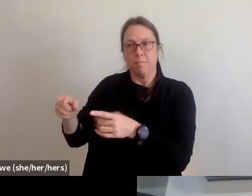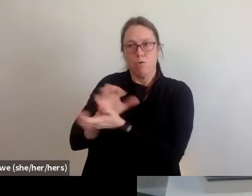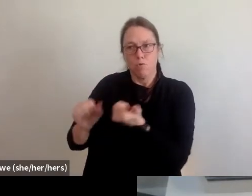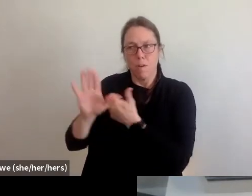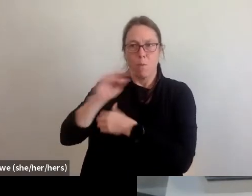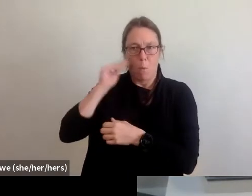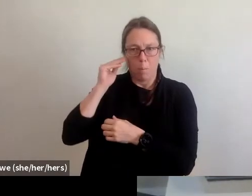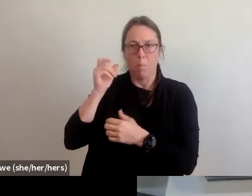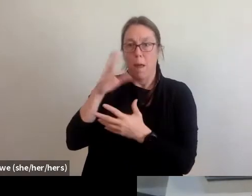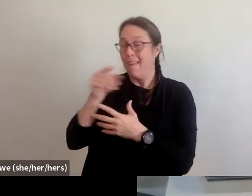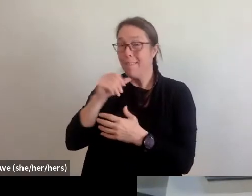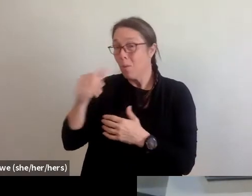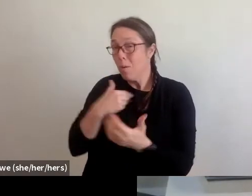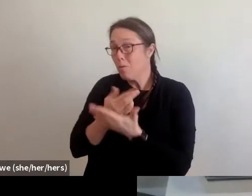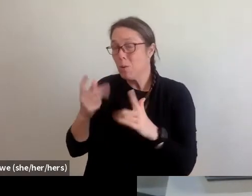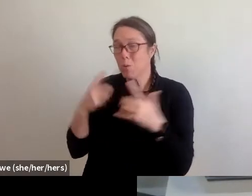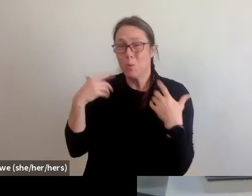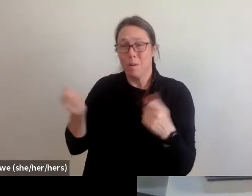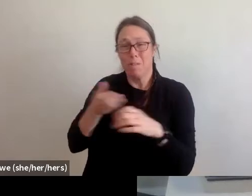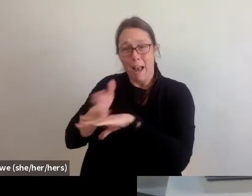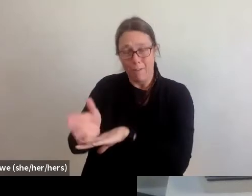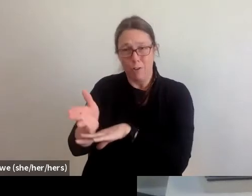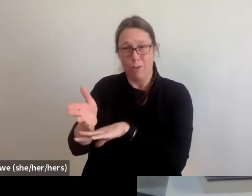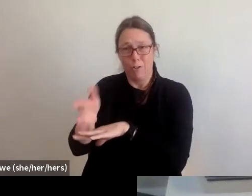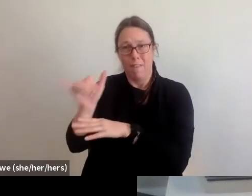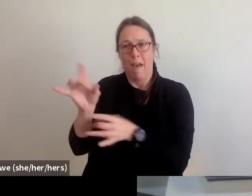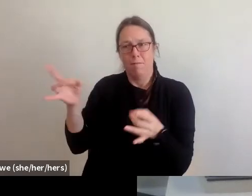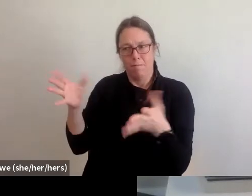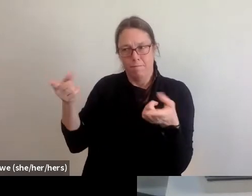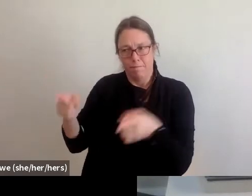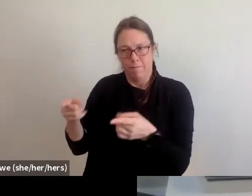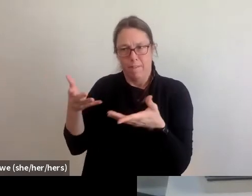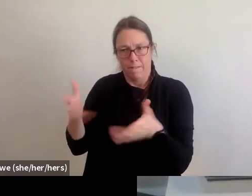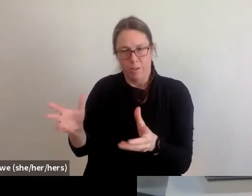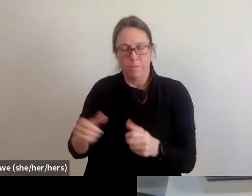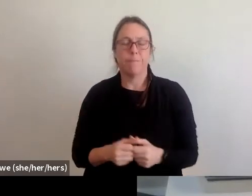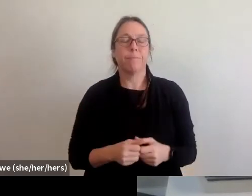So that's just kind of a layout of where NLIHC is and where the DHRC,